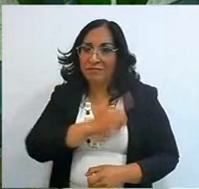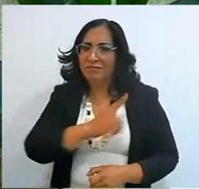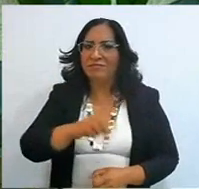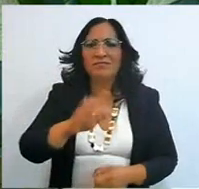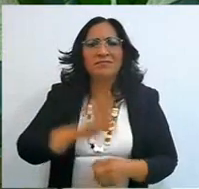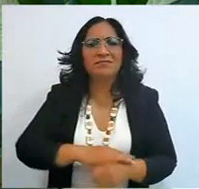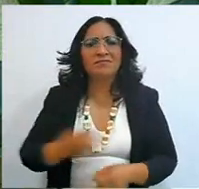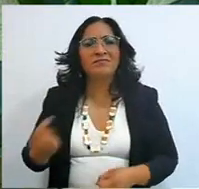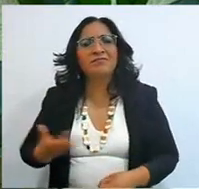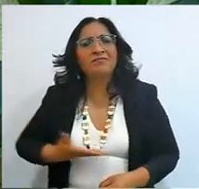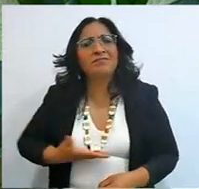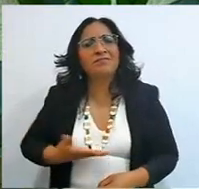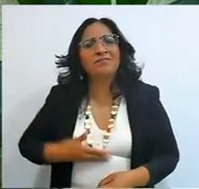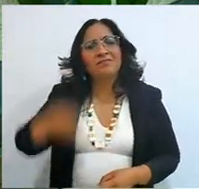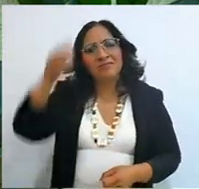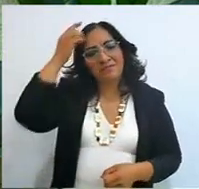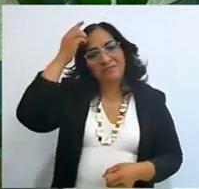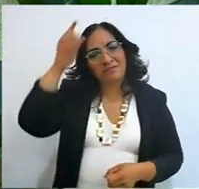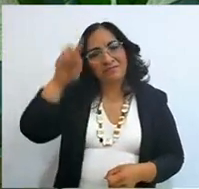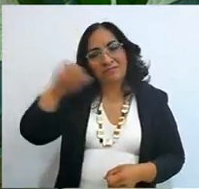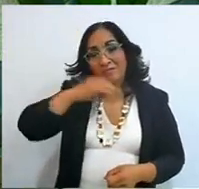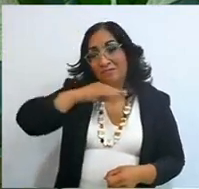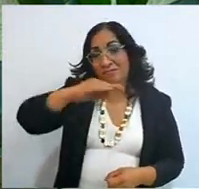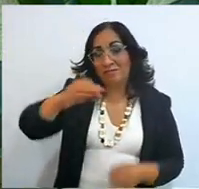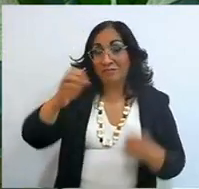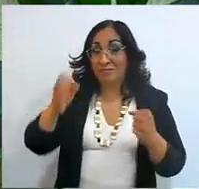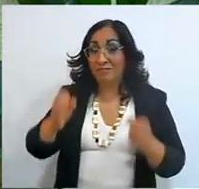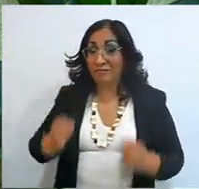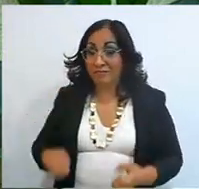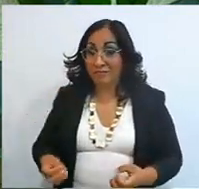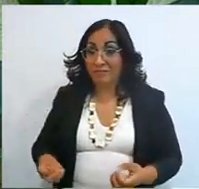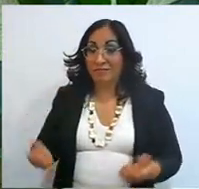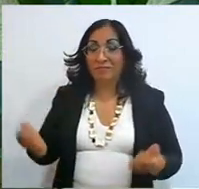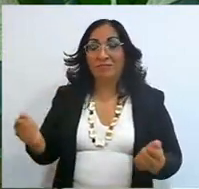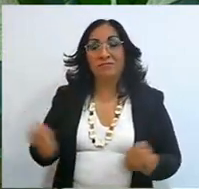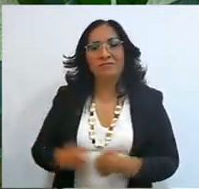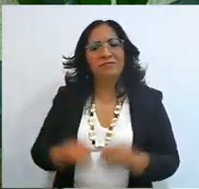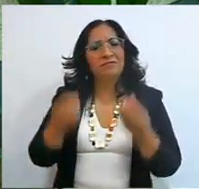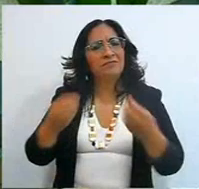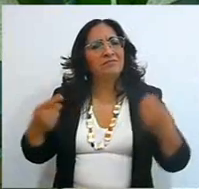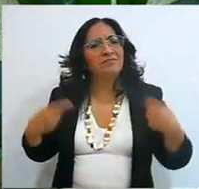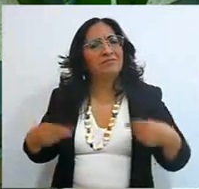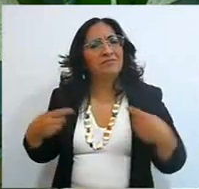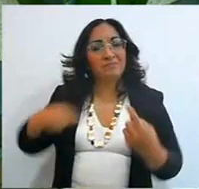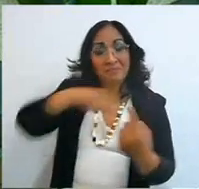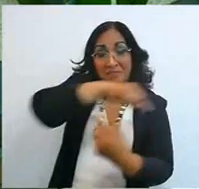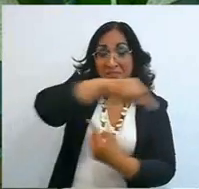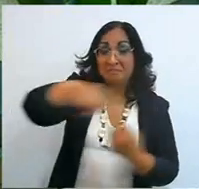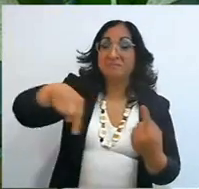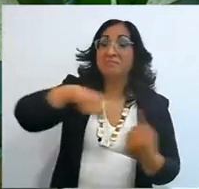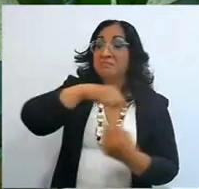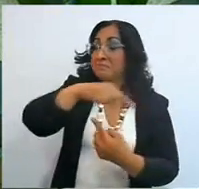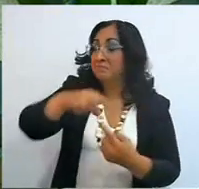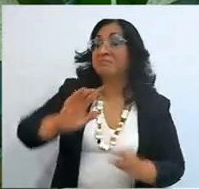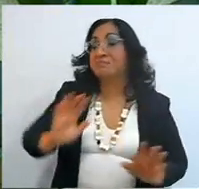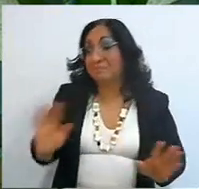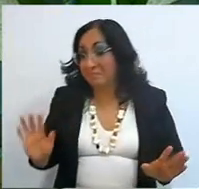and you know what, you can be with a lot of company around, I dedicated myself years,